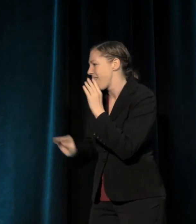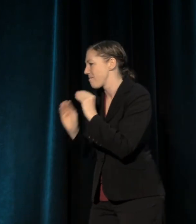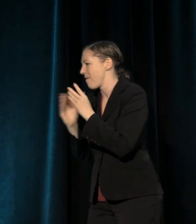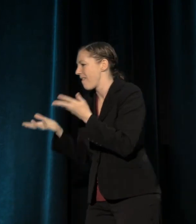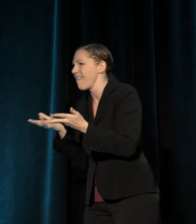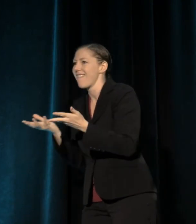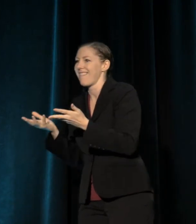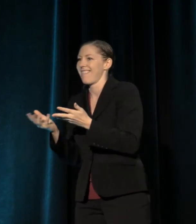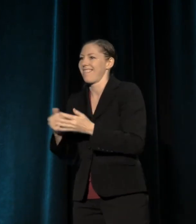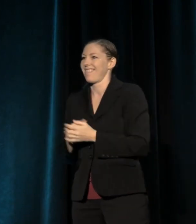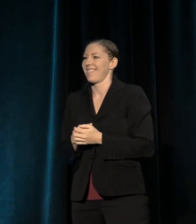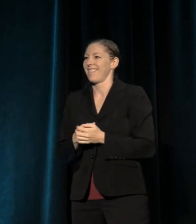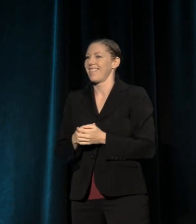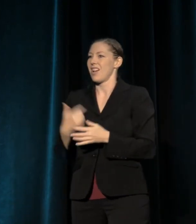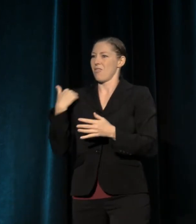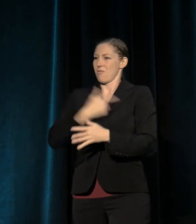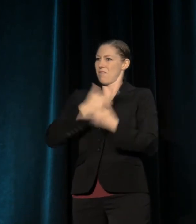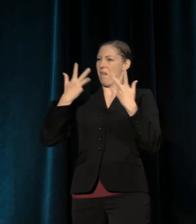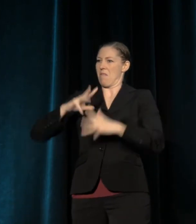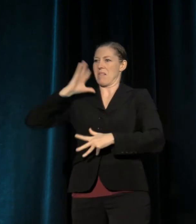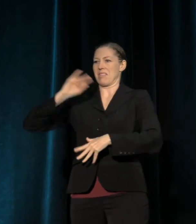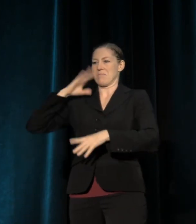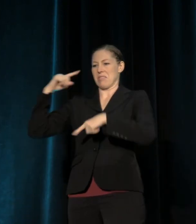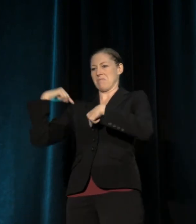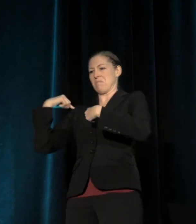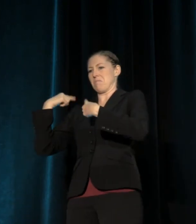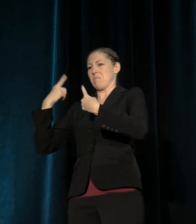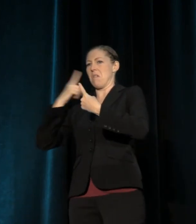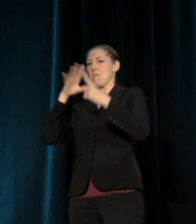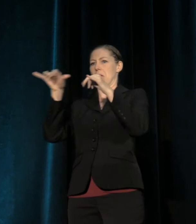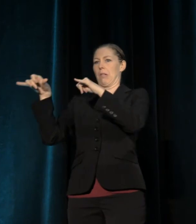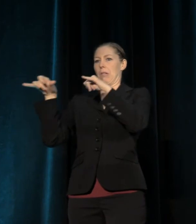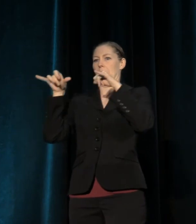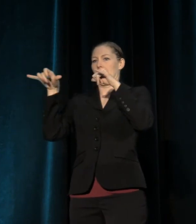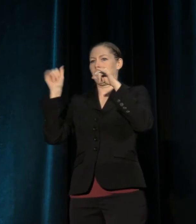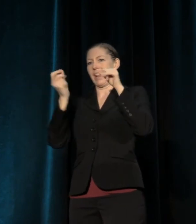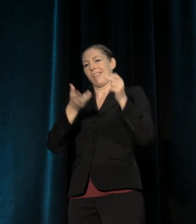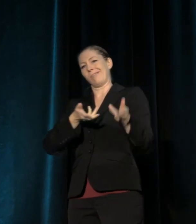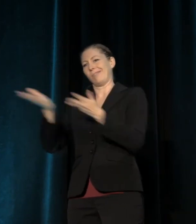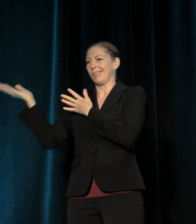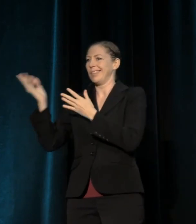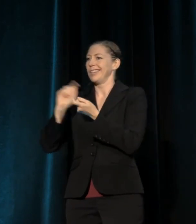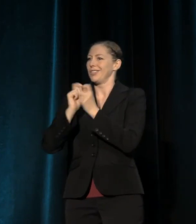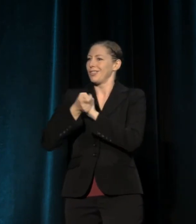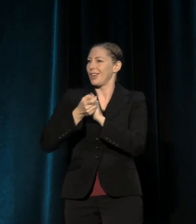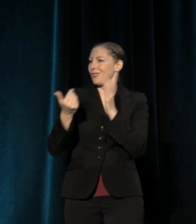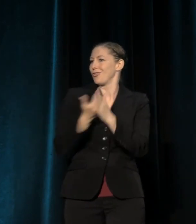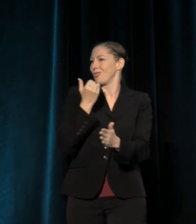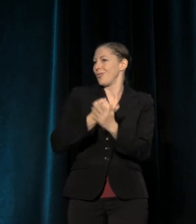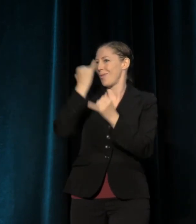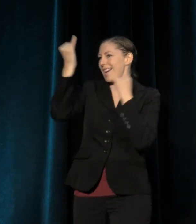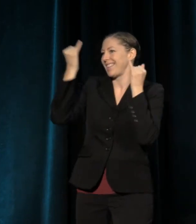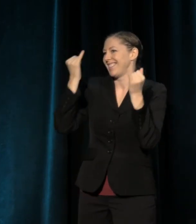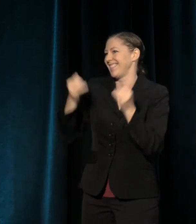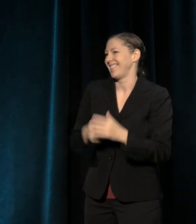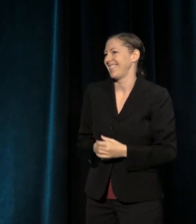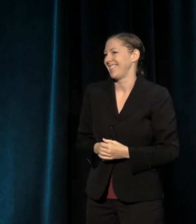is reappropriate what we've done to preserve the status quo. So our constant struggle is going to be to overcome that stasis,